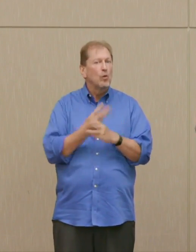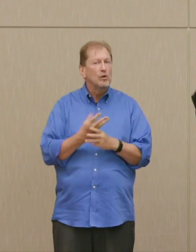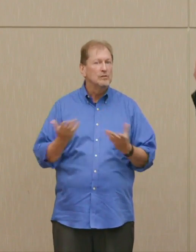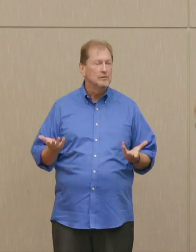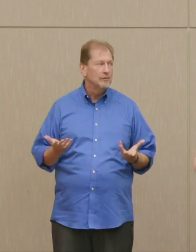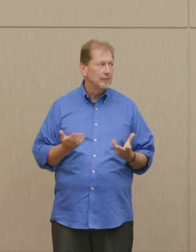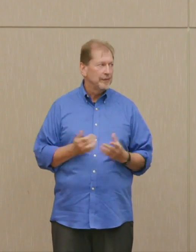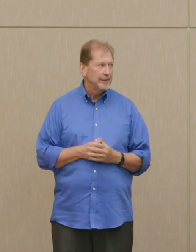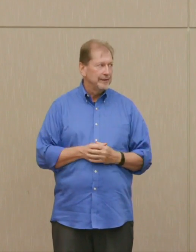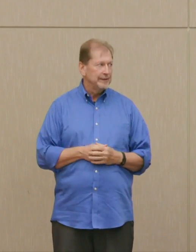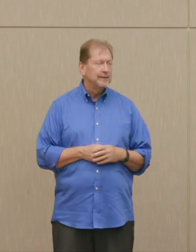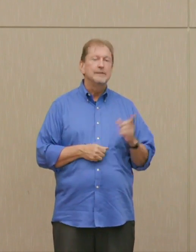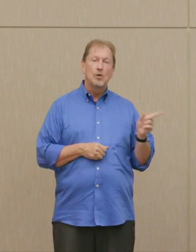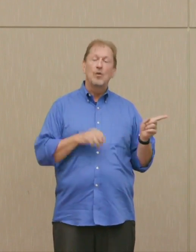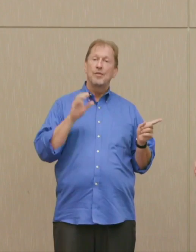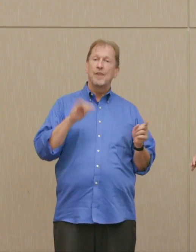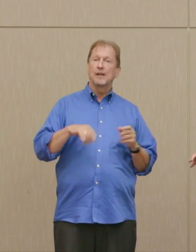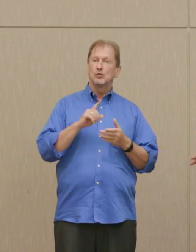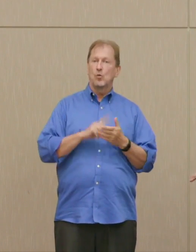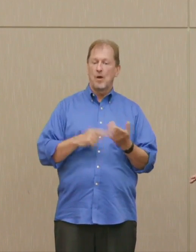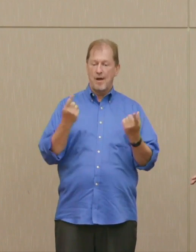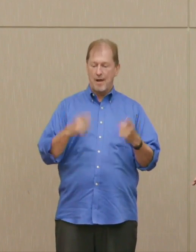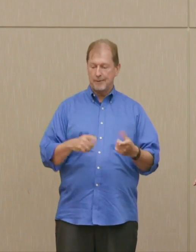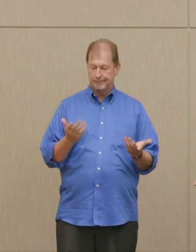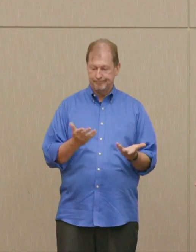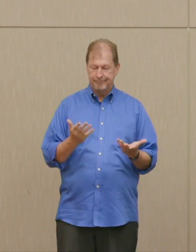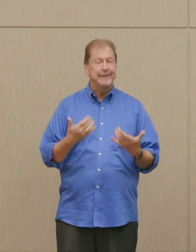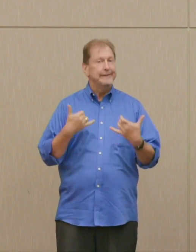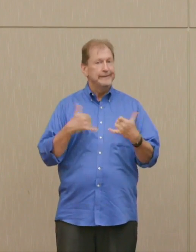Dr. Ellsberg: So, that's where we are, still with first use plans.